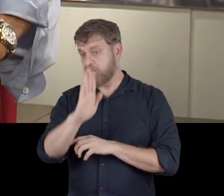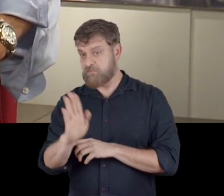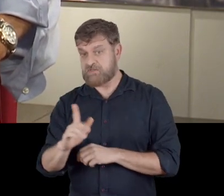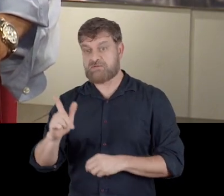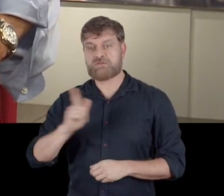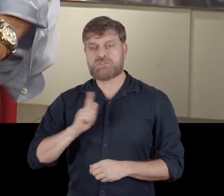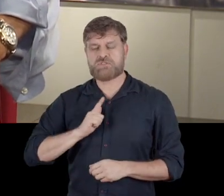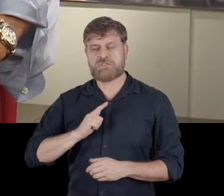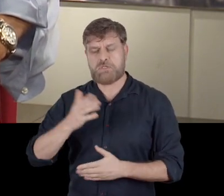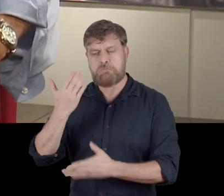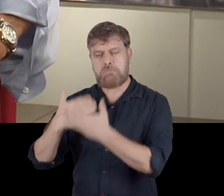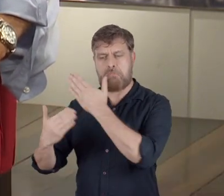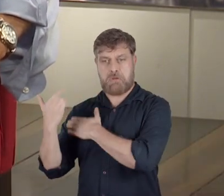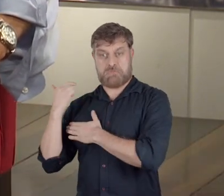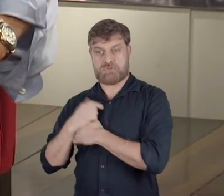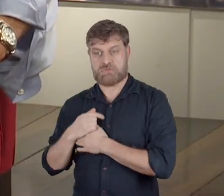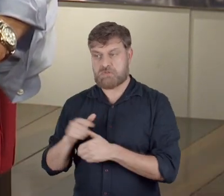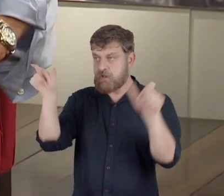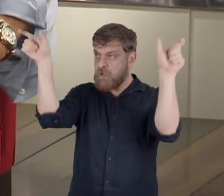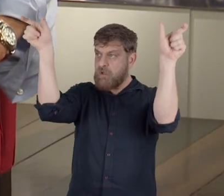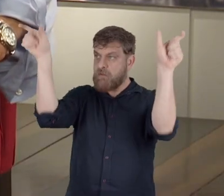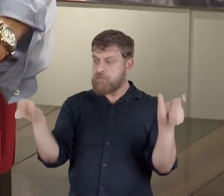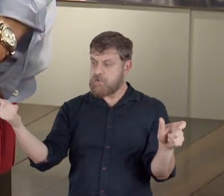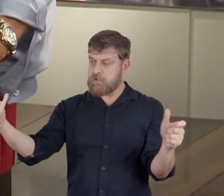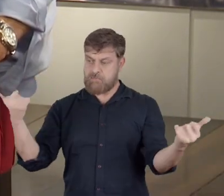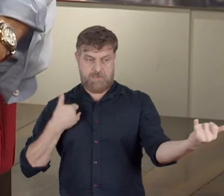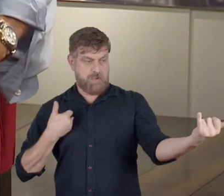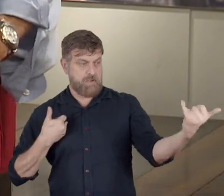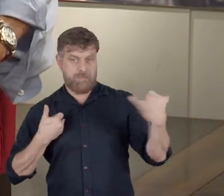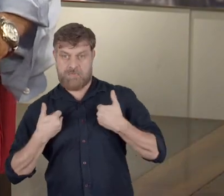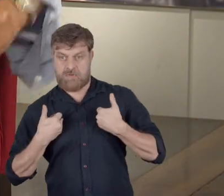there were two places of speaking...